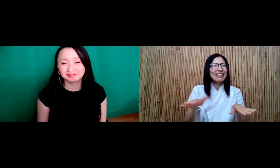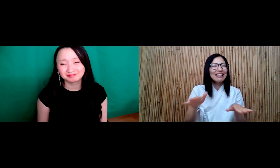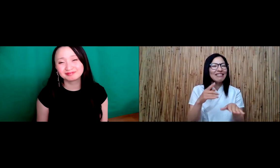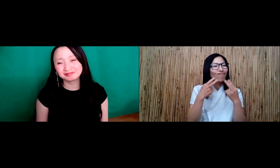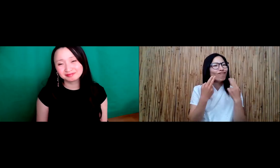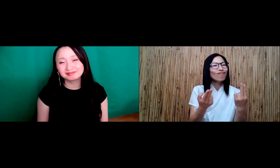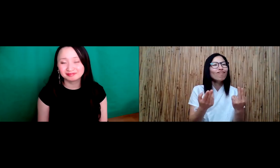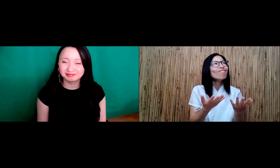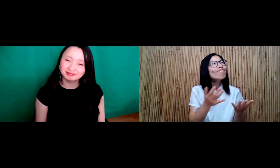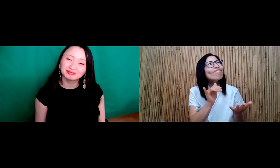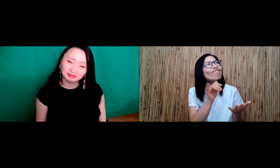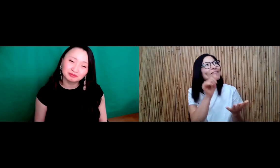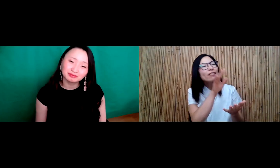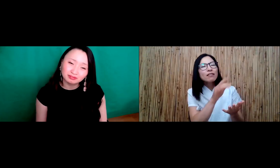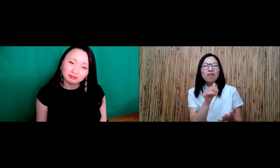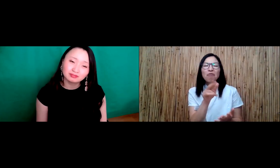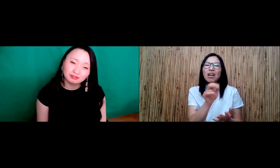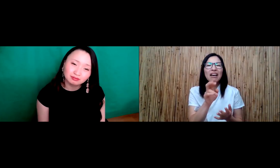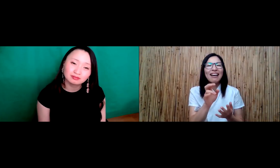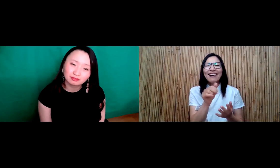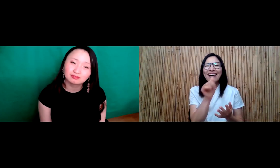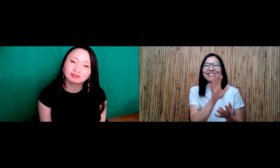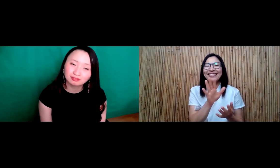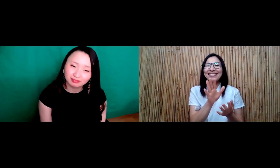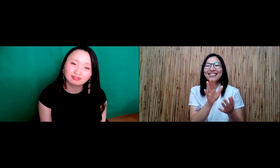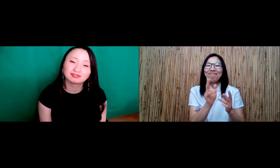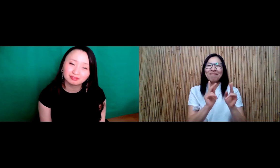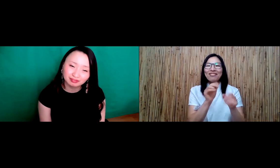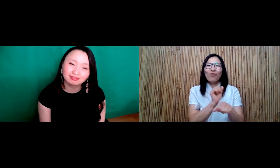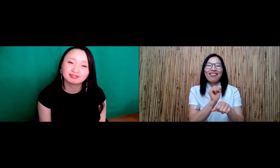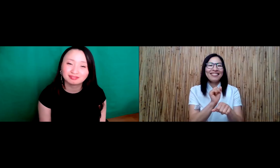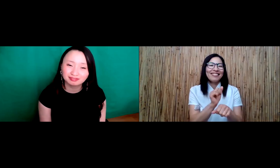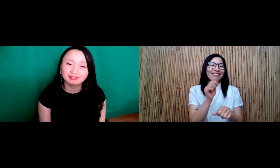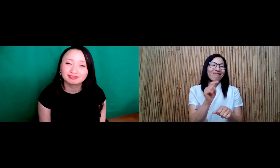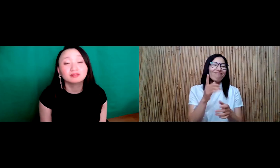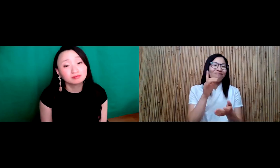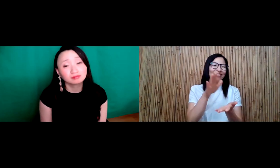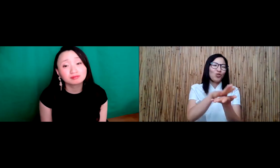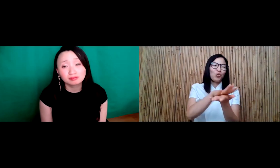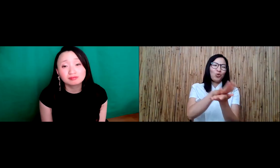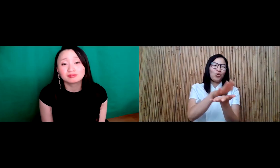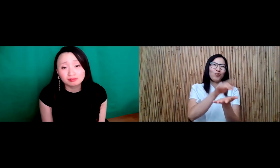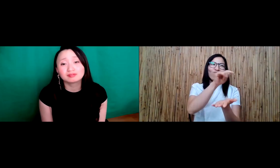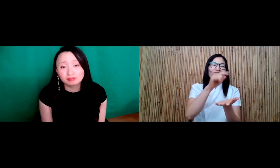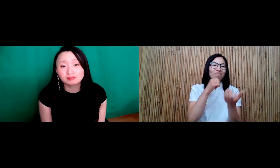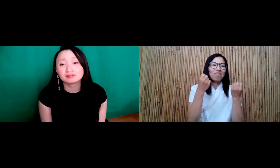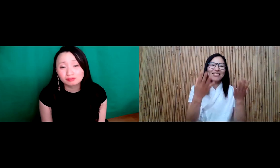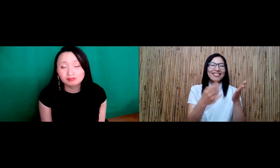and I tried to educate them. It is really racist to do that but I'm out